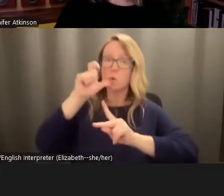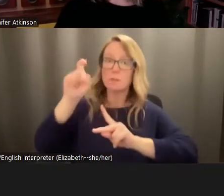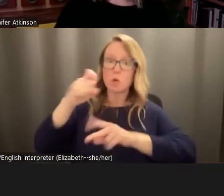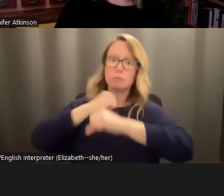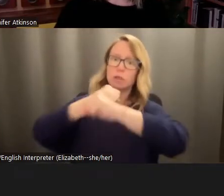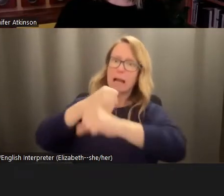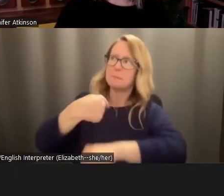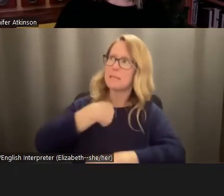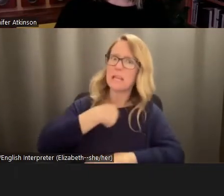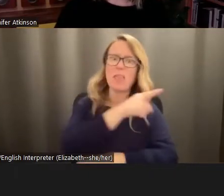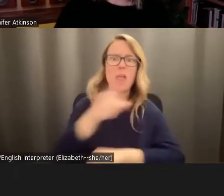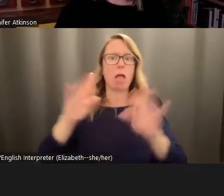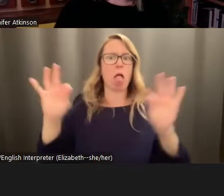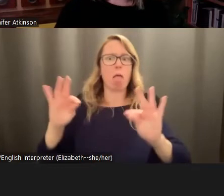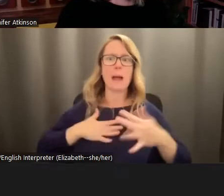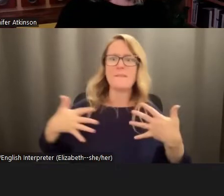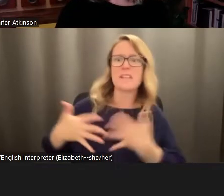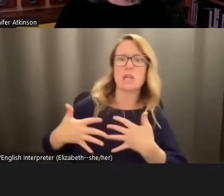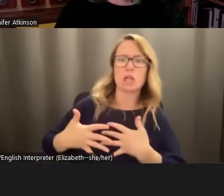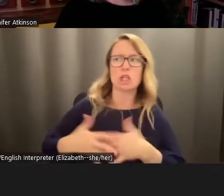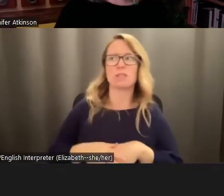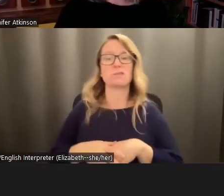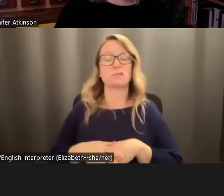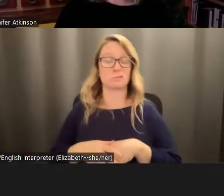are minimizing their fears at best, and at worst, they're